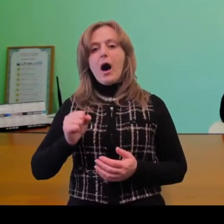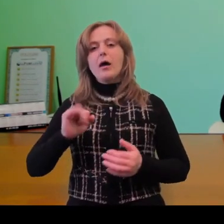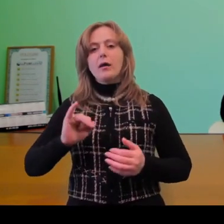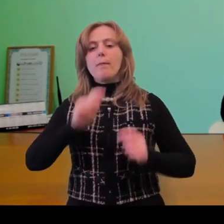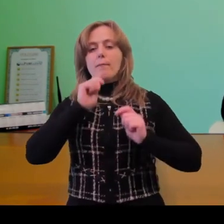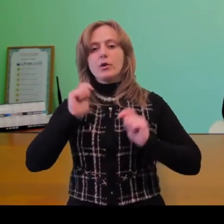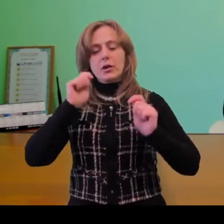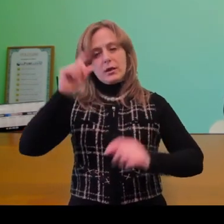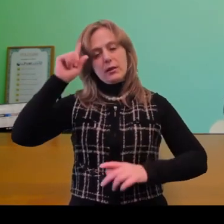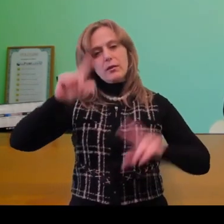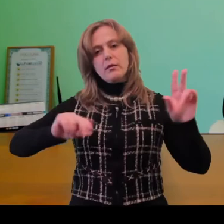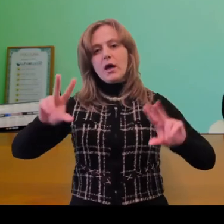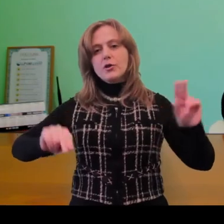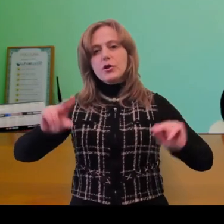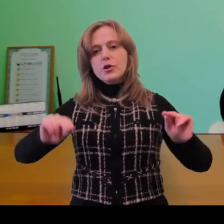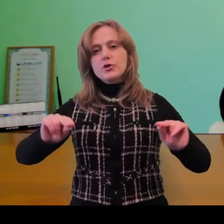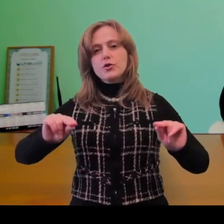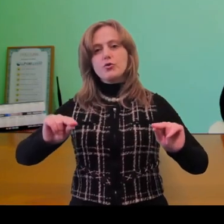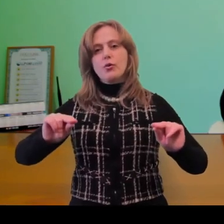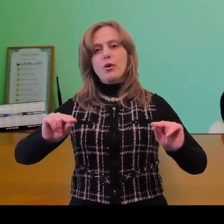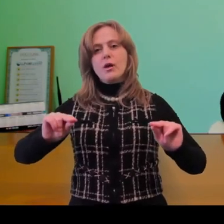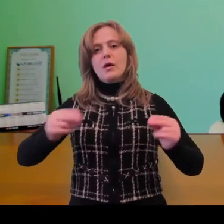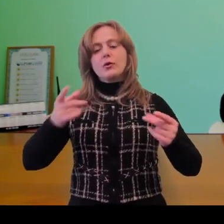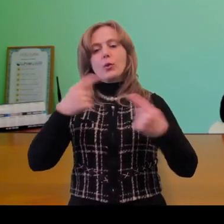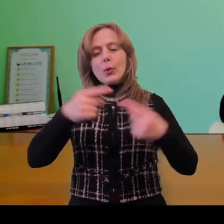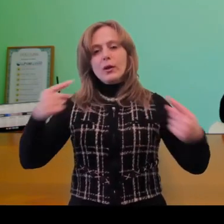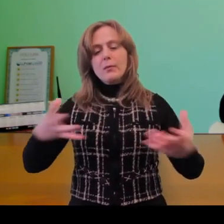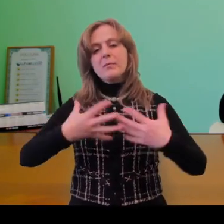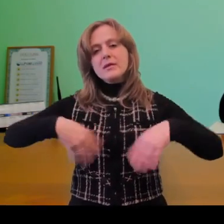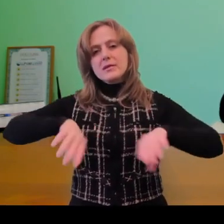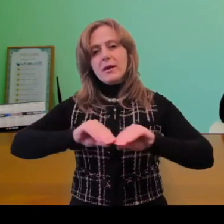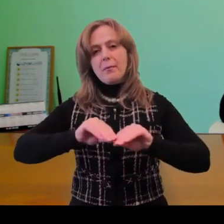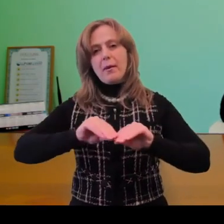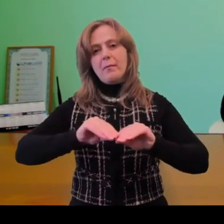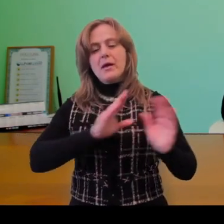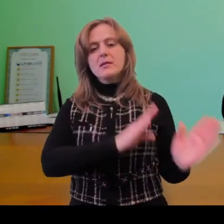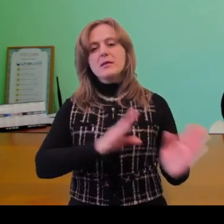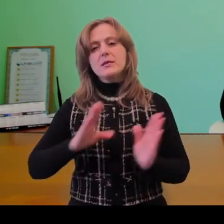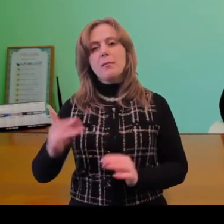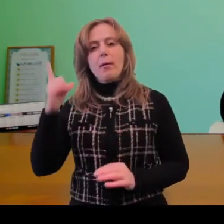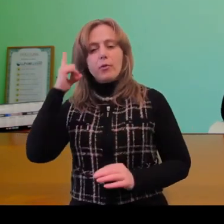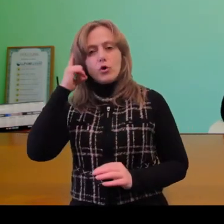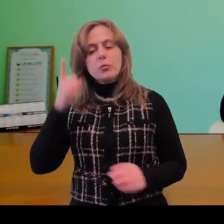but also to give hope to the families who have abandoned all hope and give many children on our planet the chance to live.